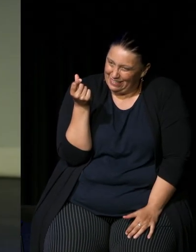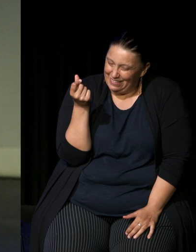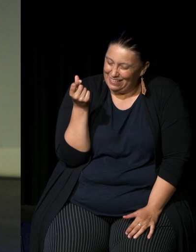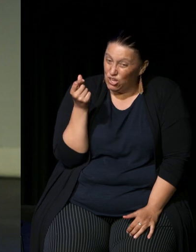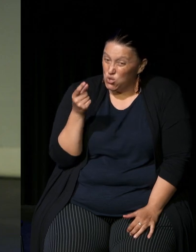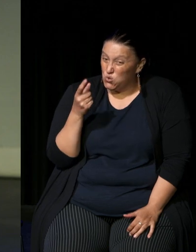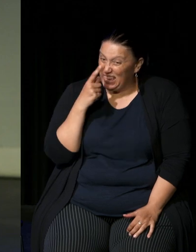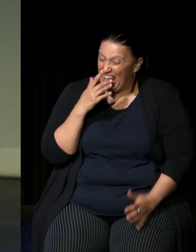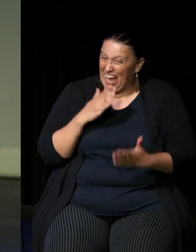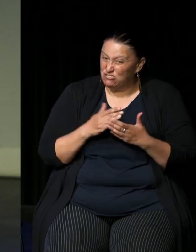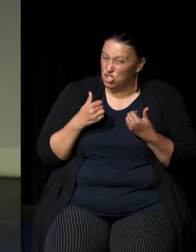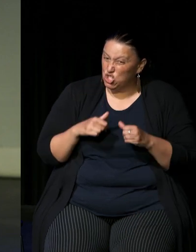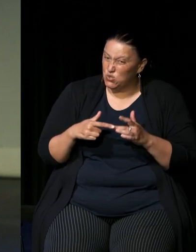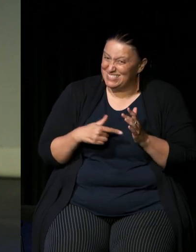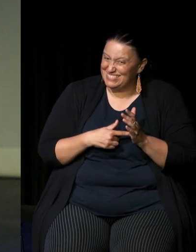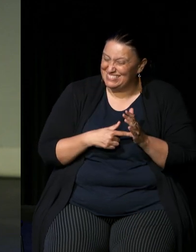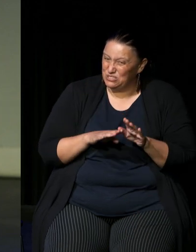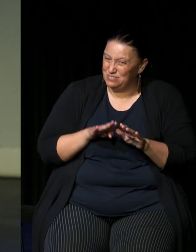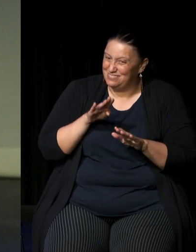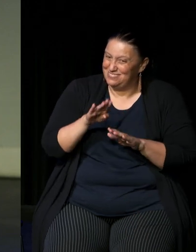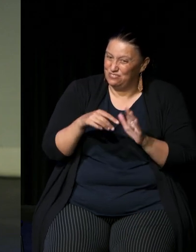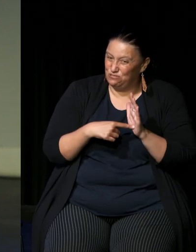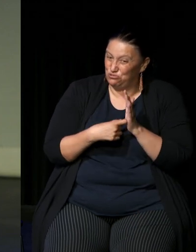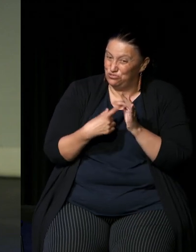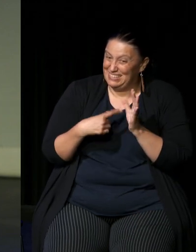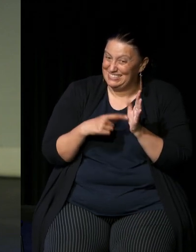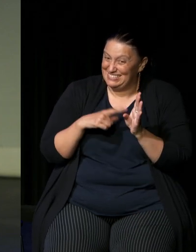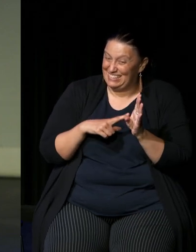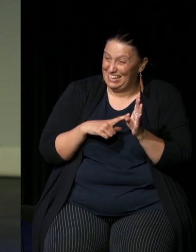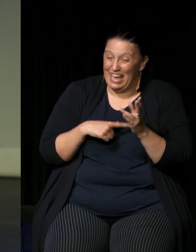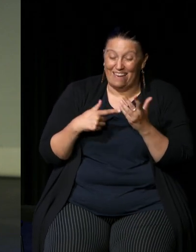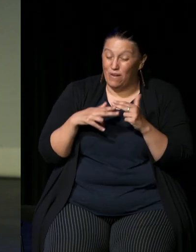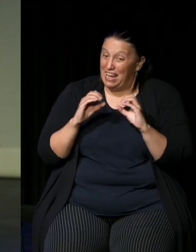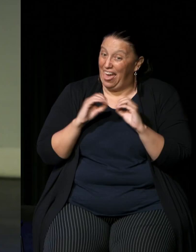can actually use that as a stepping stone for a true treaty and that's where I'm going